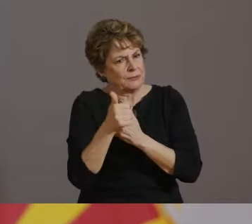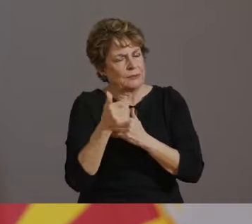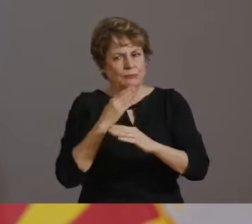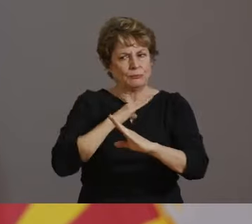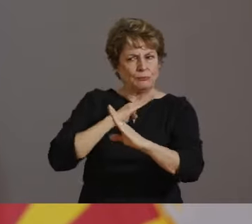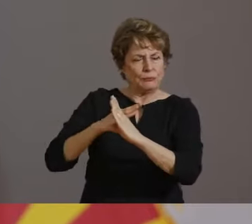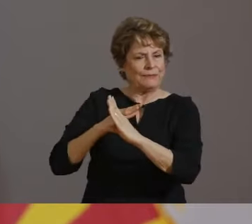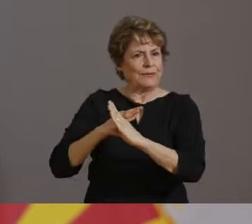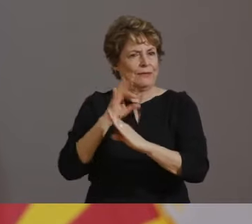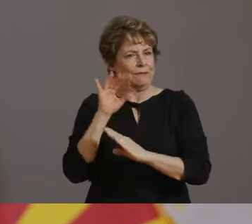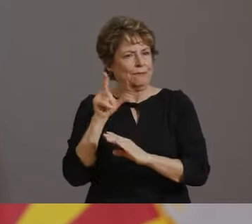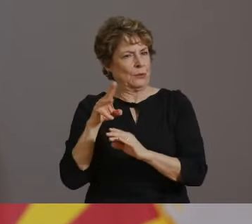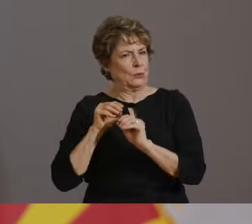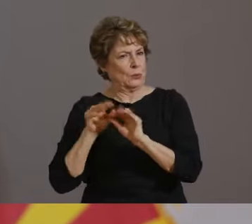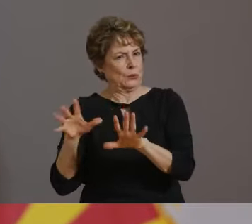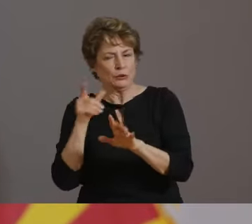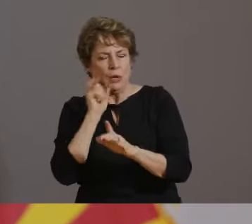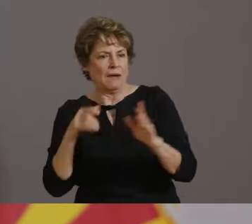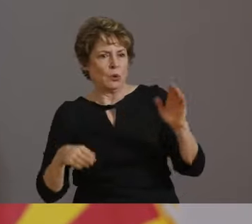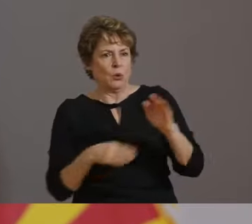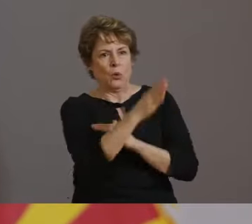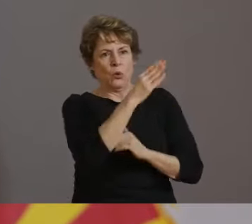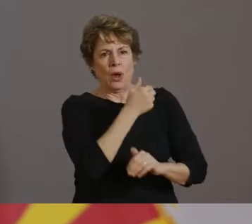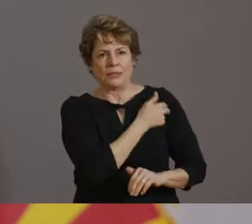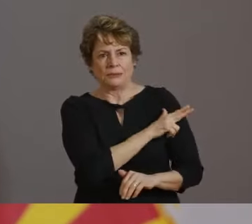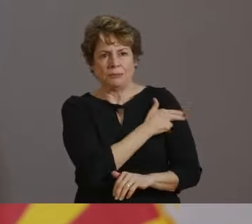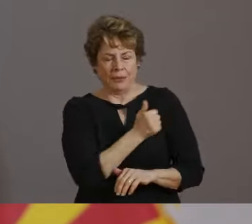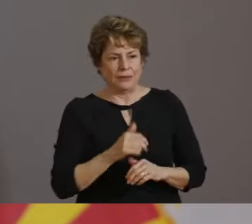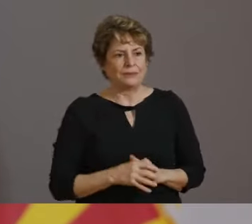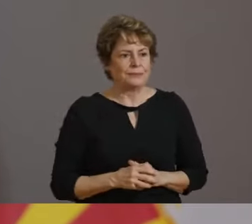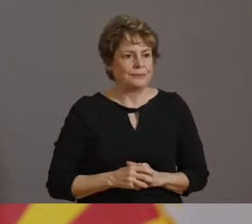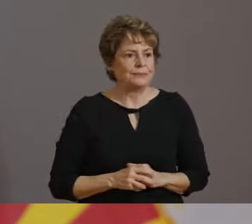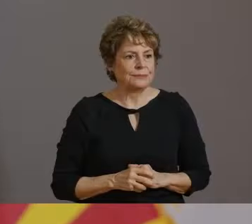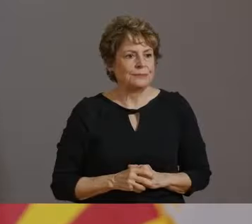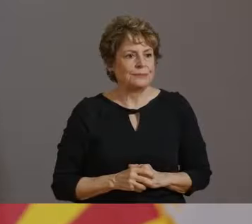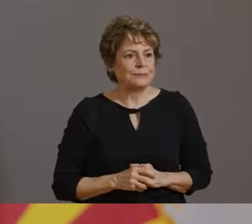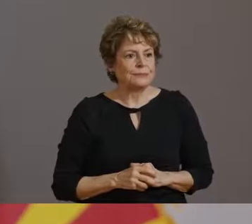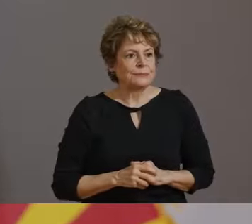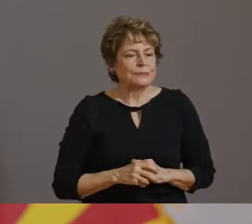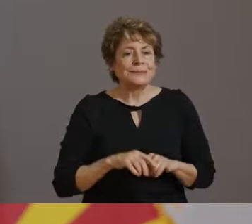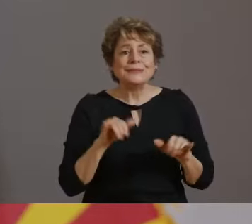JUST AS EVERYONE HAS A ROLE IN THE STOPPING OF SPREAD OF COVID-19, WE ALL NEED TO WORK